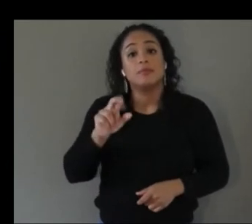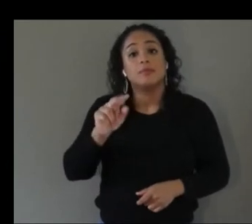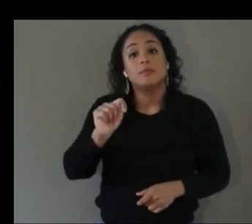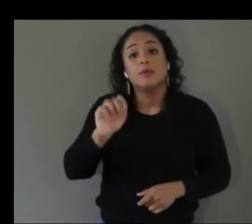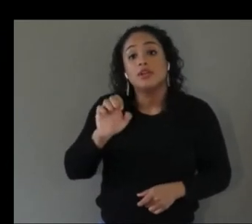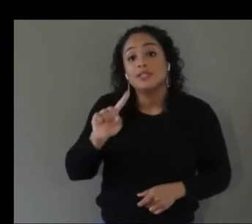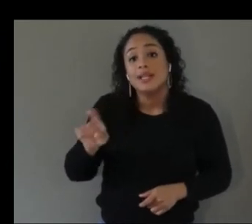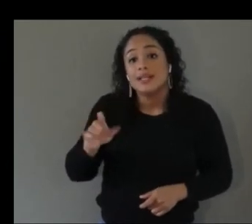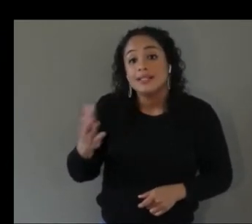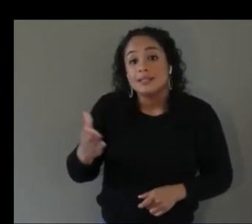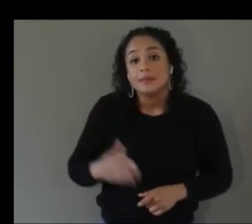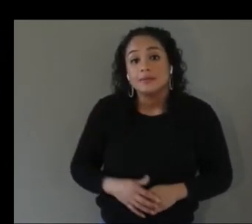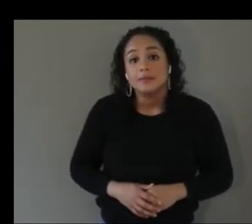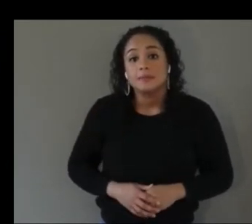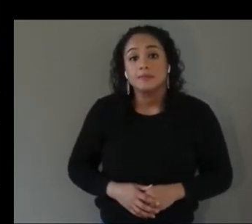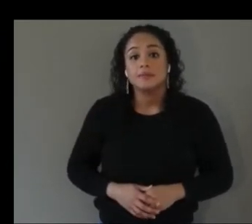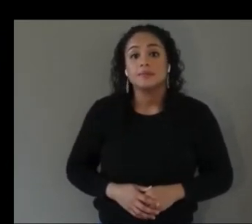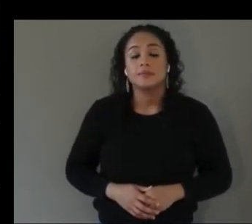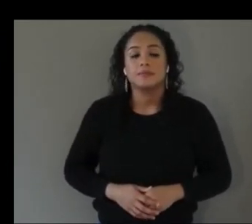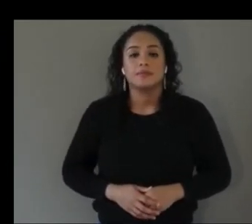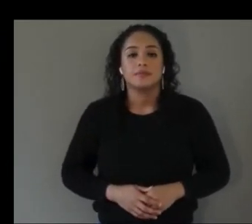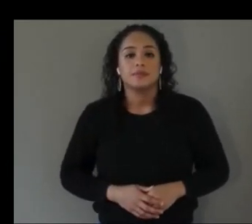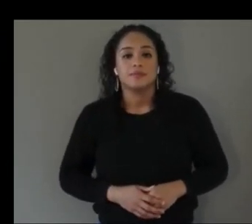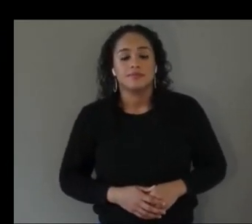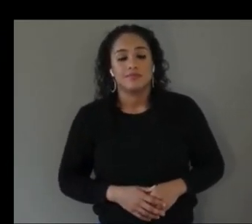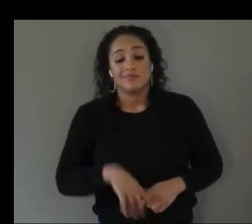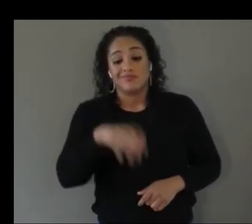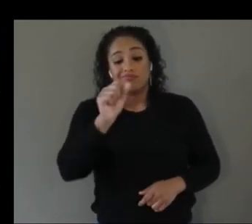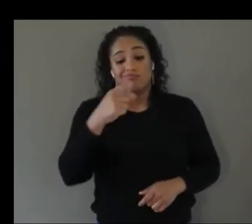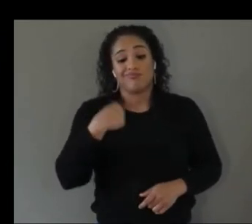in your work yeah so for the work we've done so far has been primarily looking at